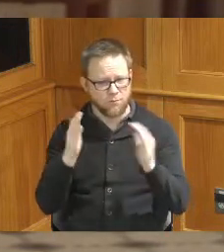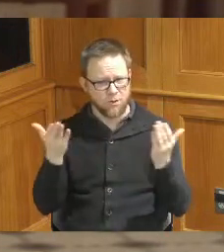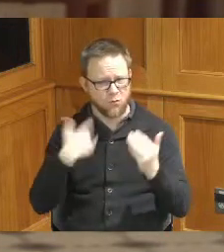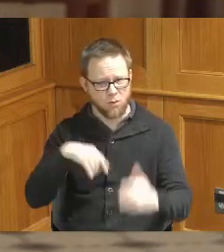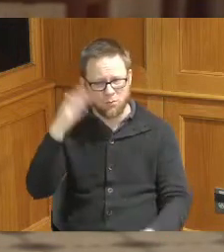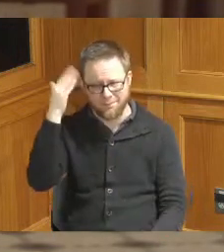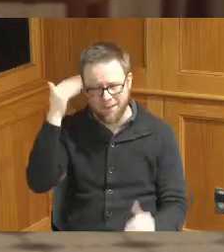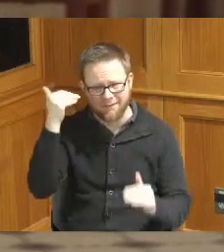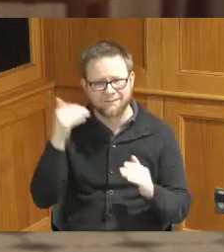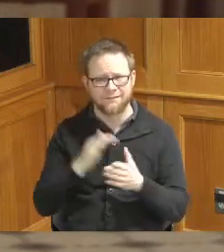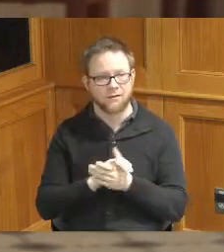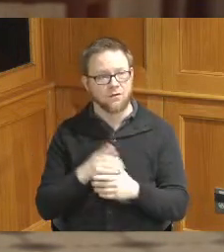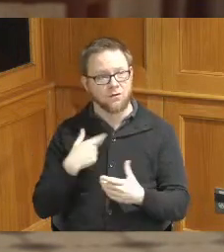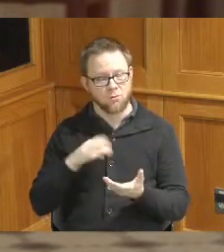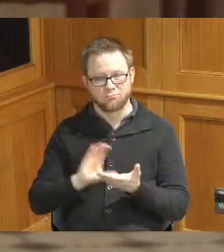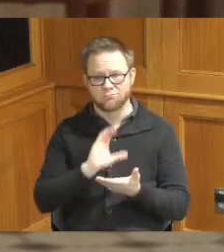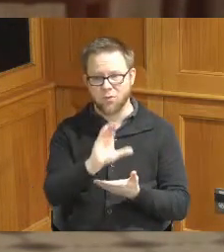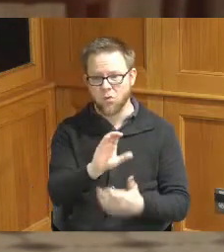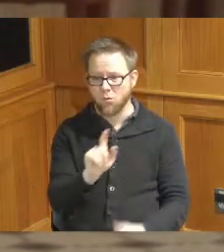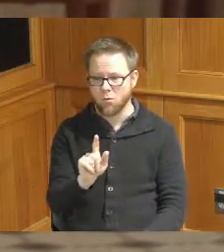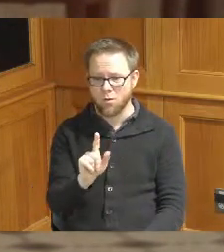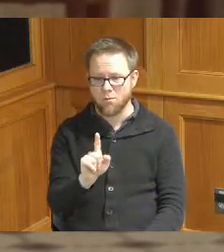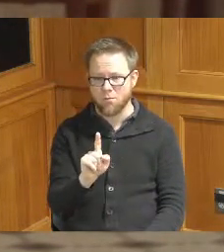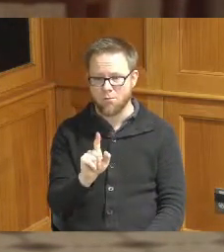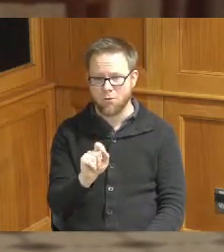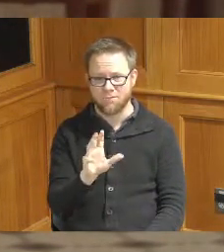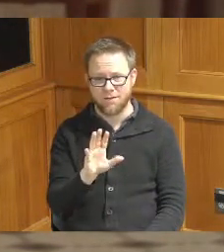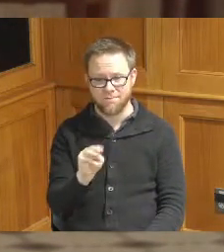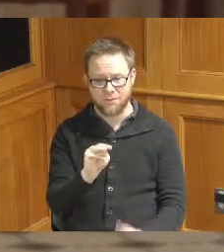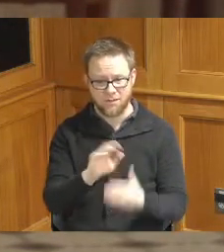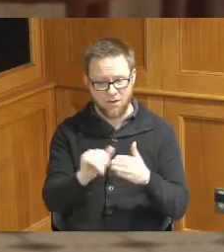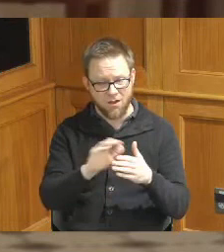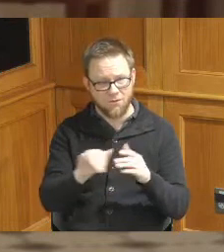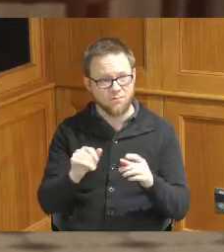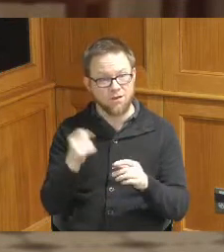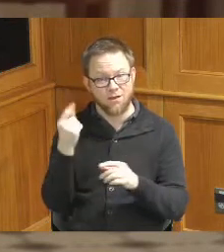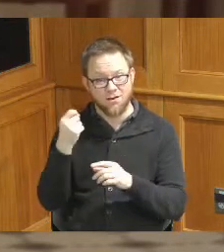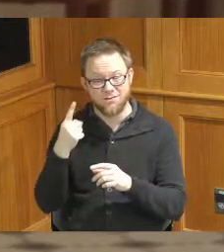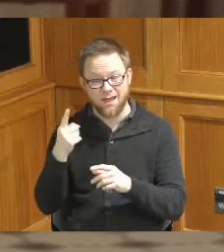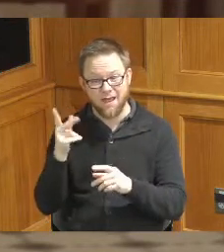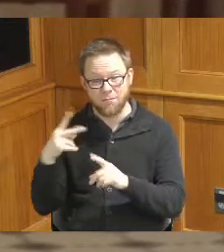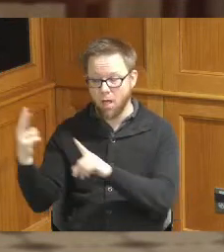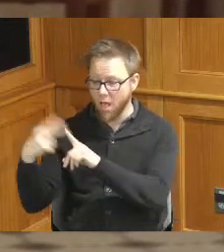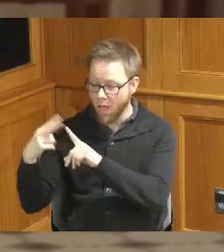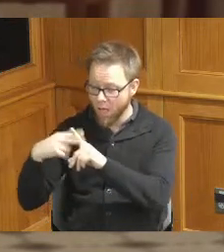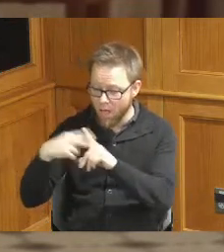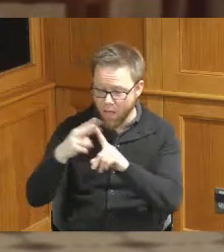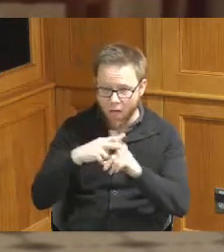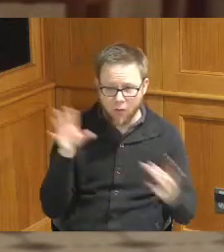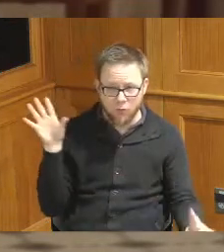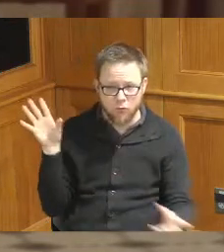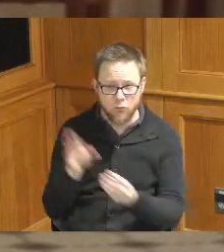we again we allocated 1.5 we received roughly 4.8 million in requests for grant funding